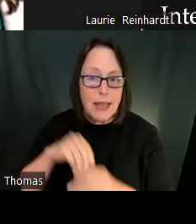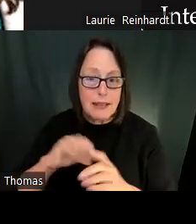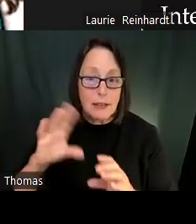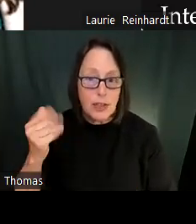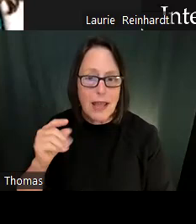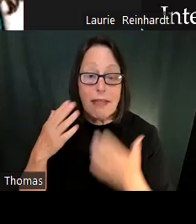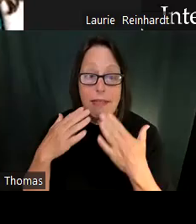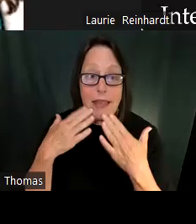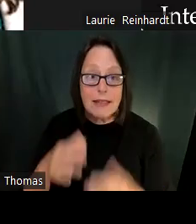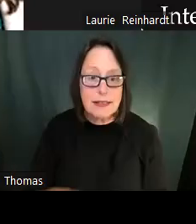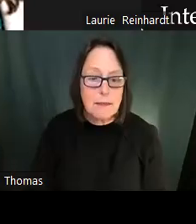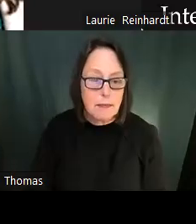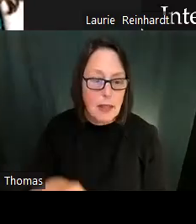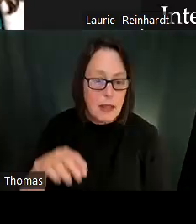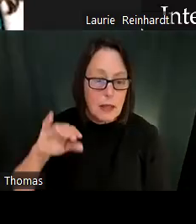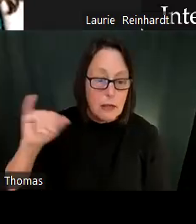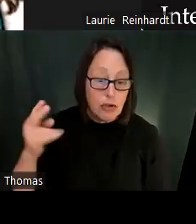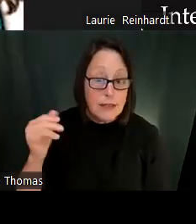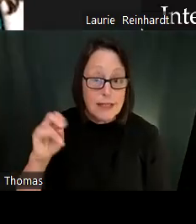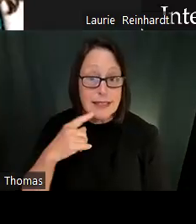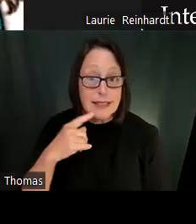But more than happy to talk offline too if you like. I'll pop my Email there.